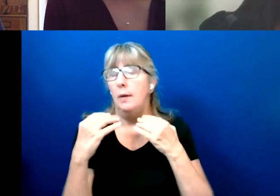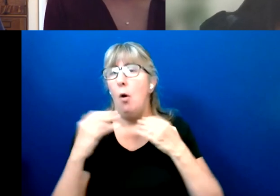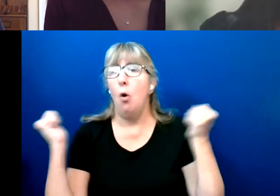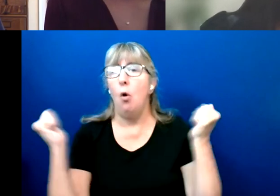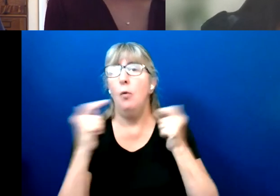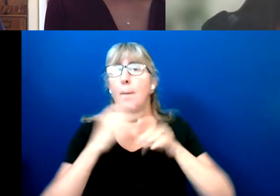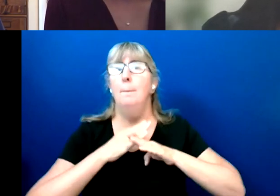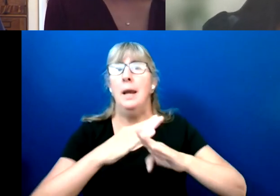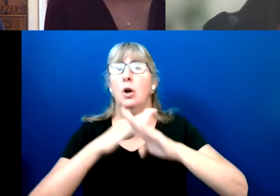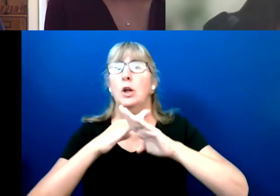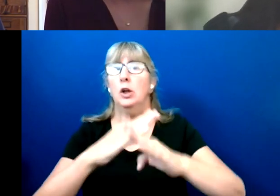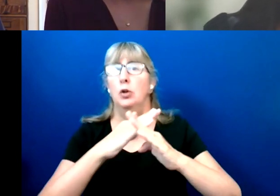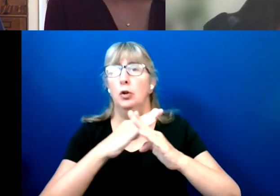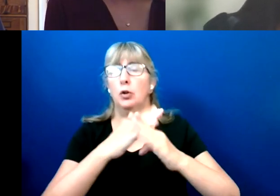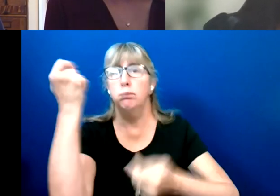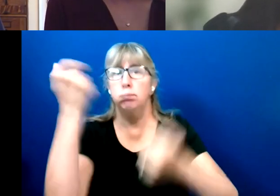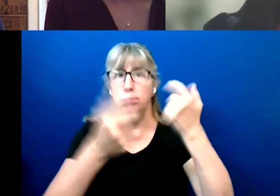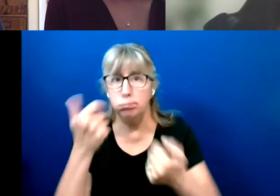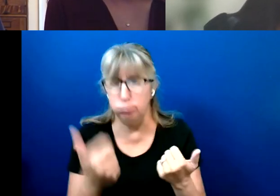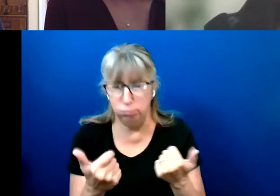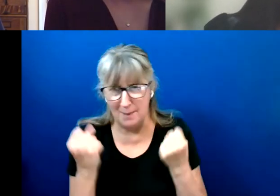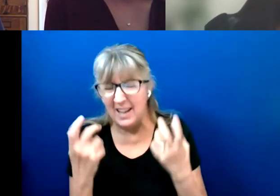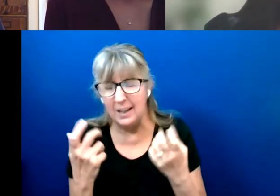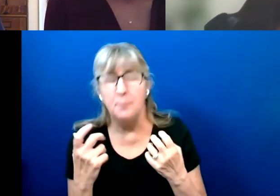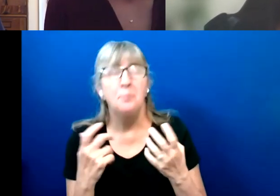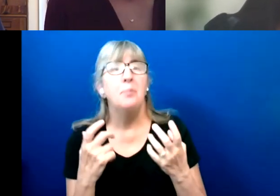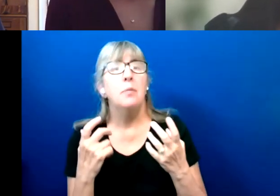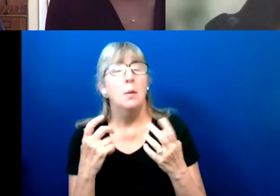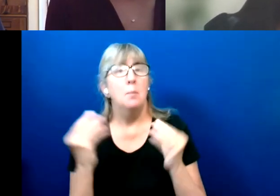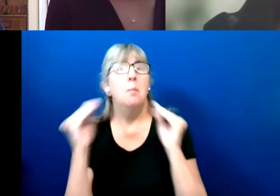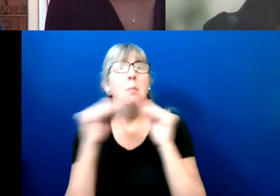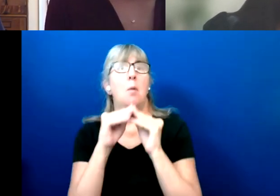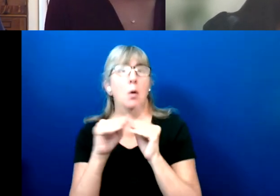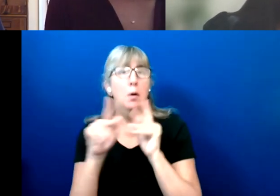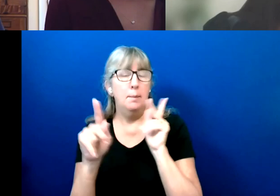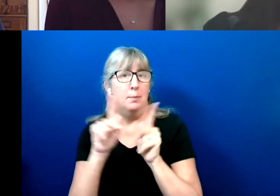increased turn out among people with disabilities. So I think those two things.